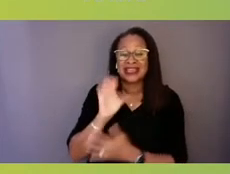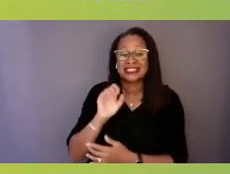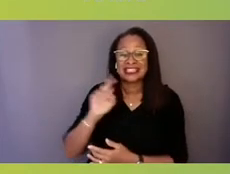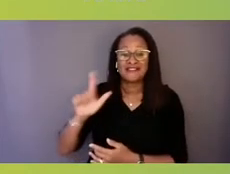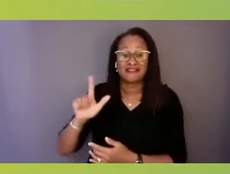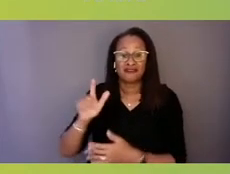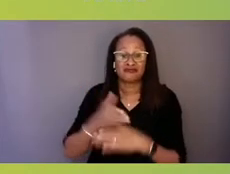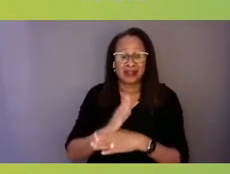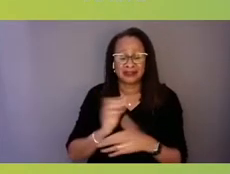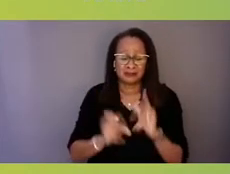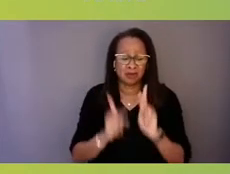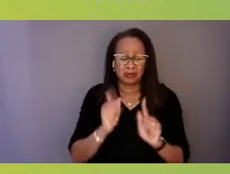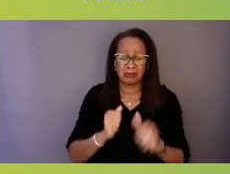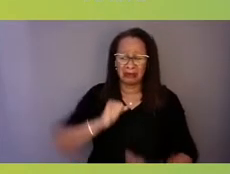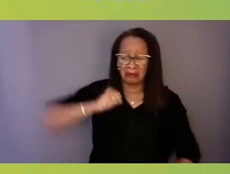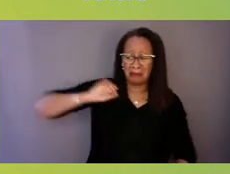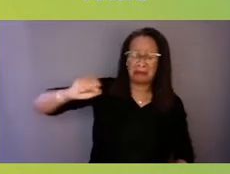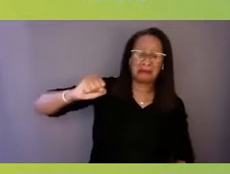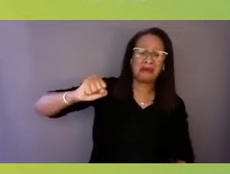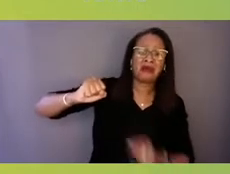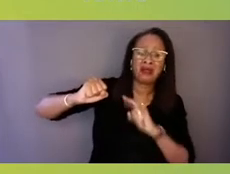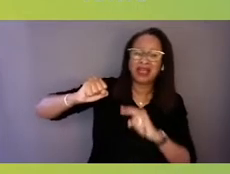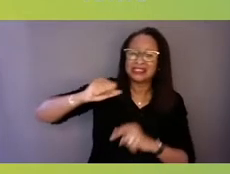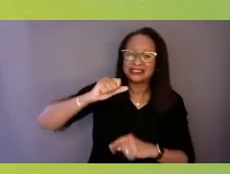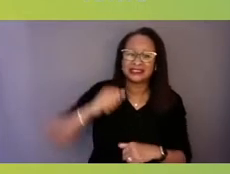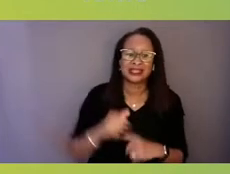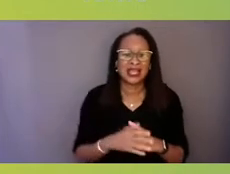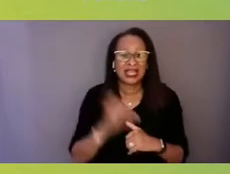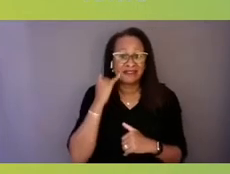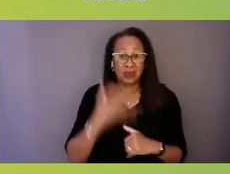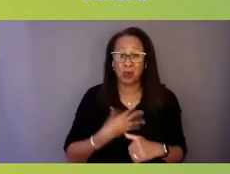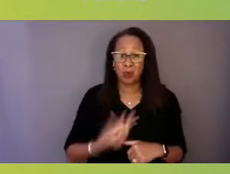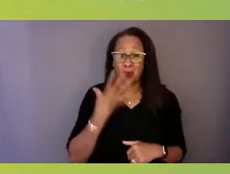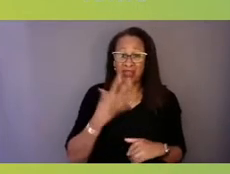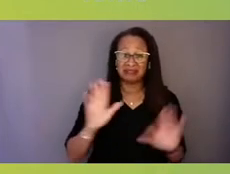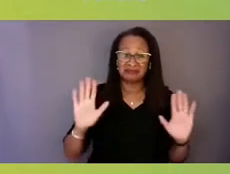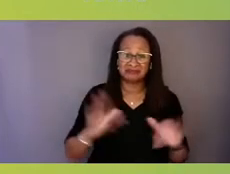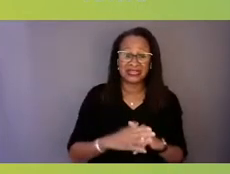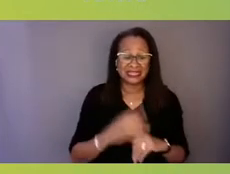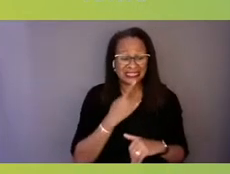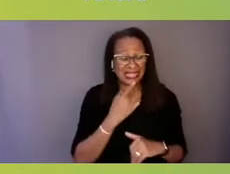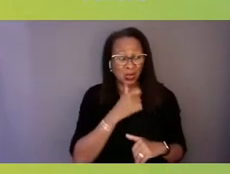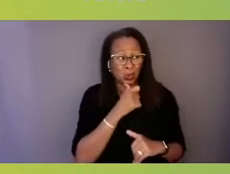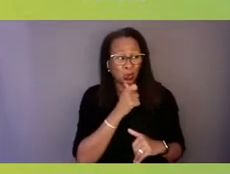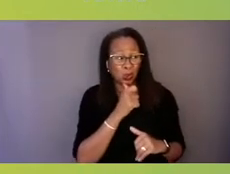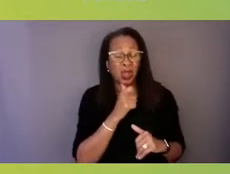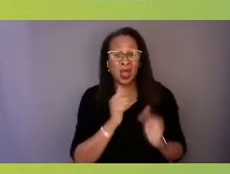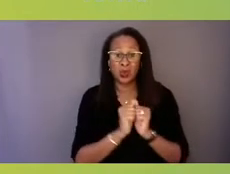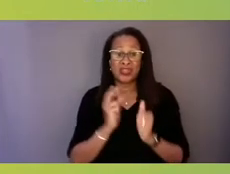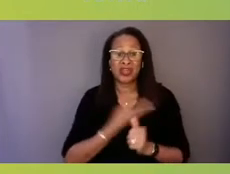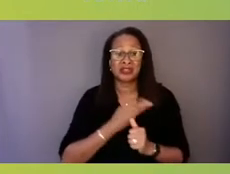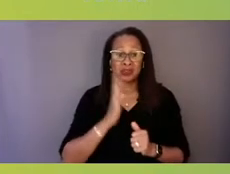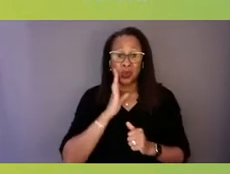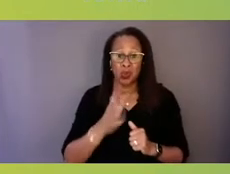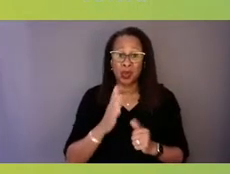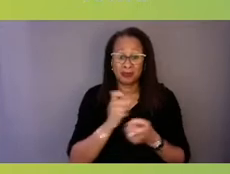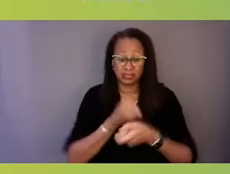if they were in the majority, if they were white. And he said, "Who amongst us would be willing to trade the color of their skin